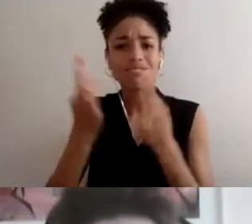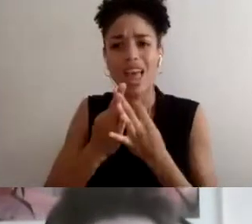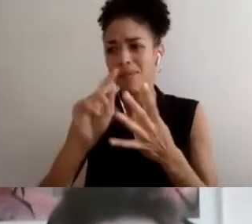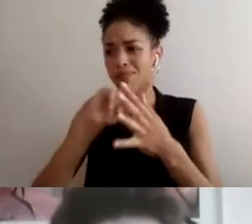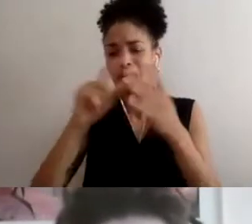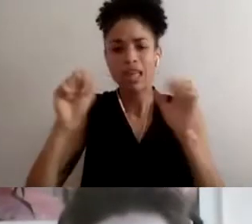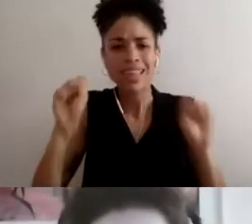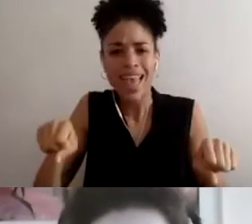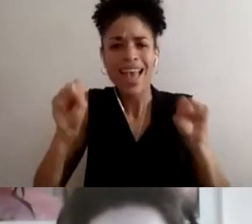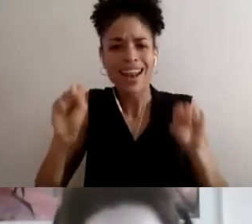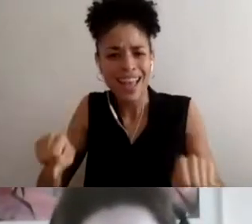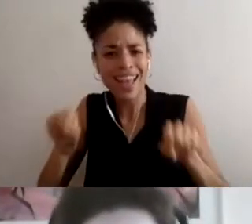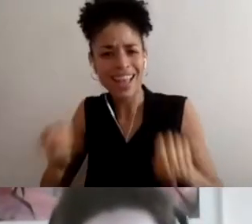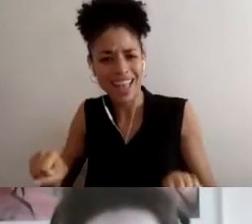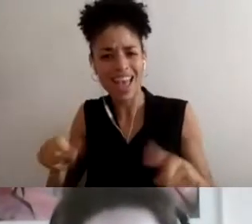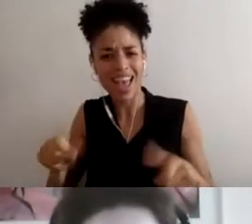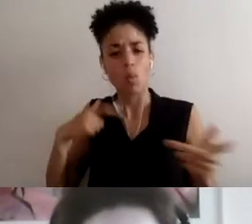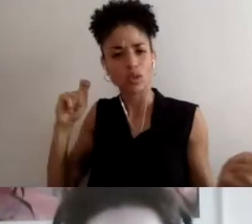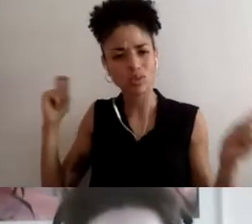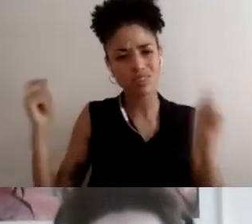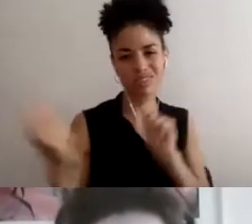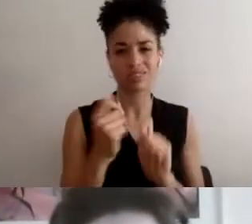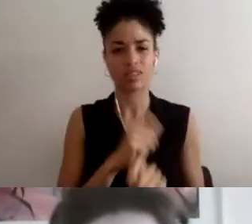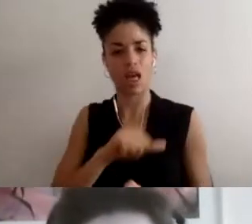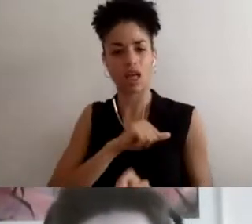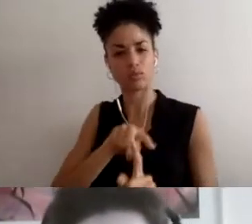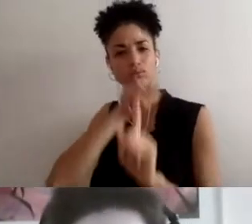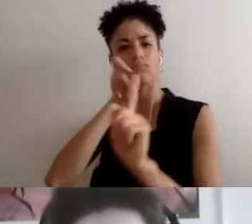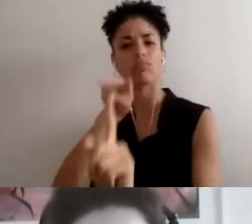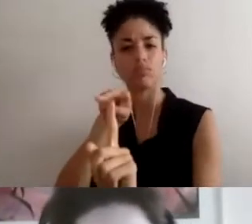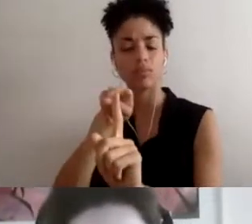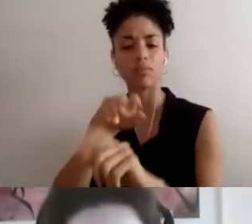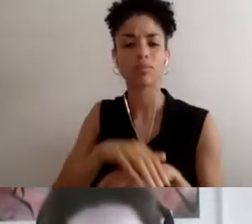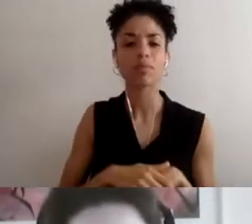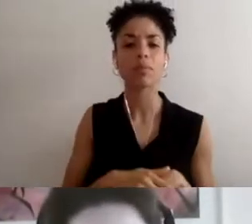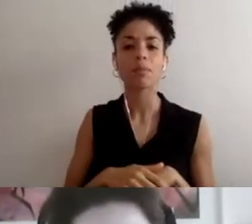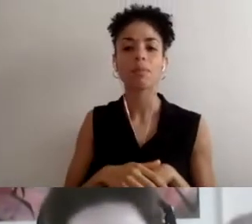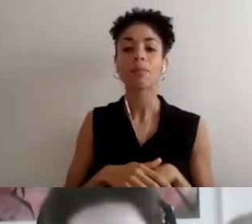So I want to, and I'm gonna get more on it later, I want to see organizations hiring